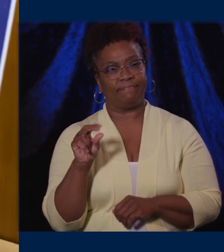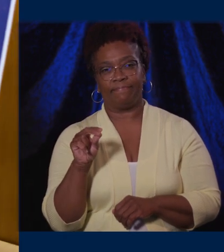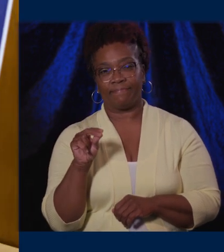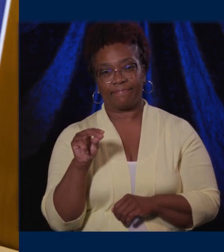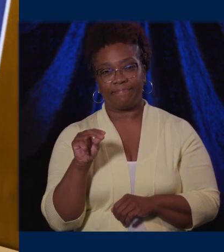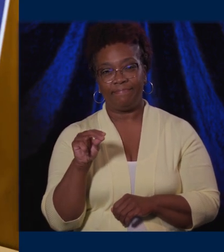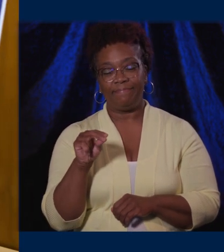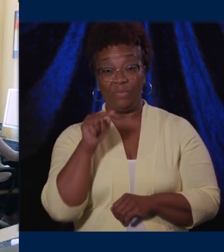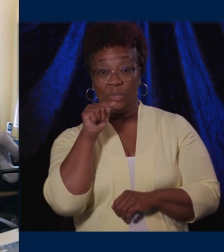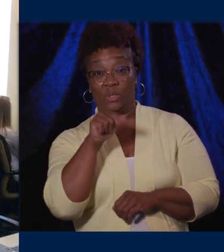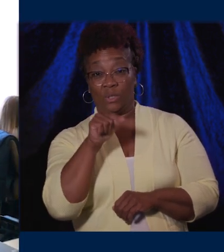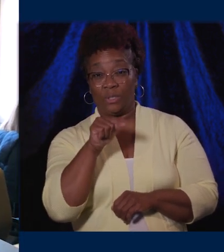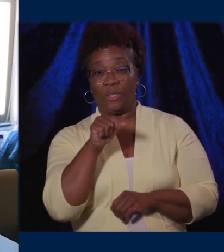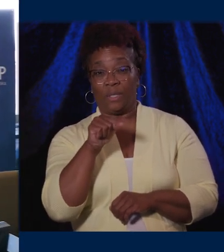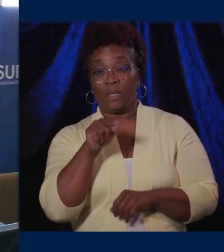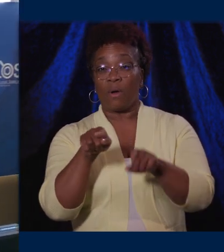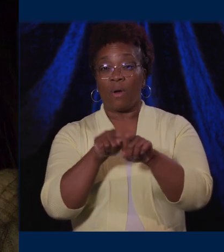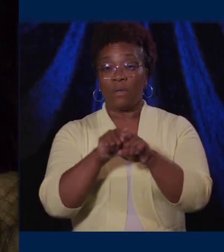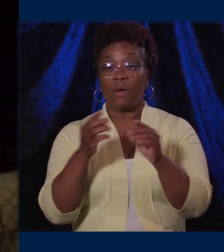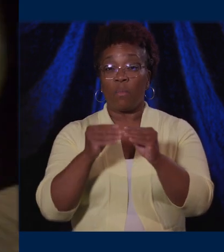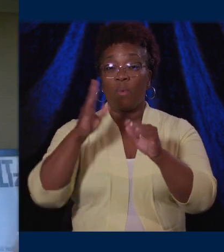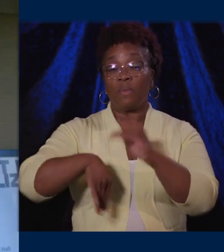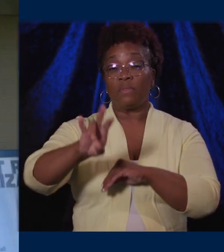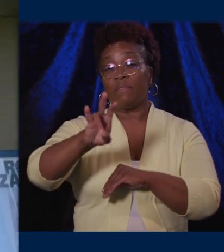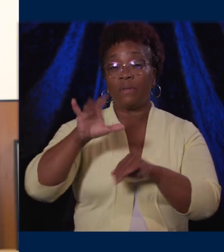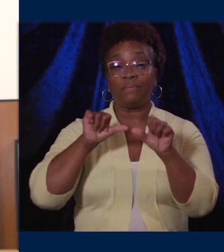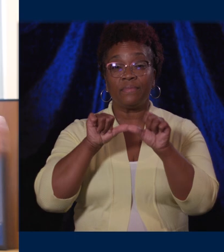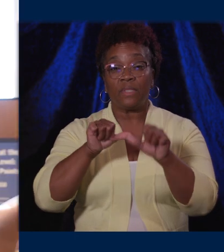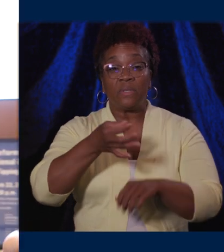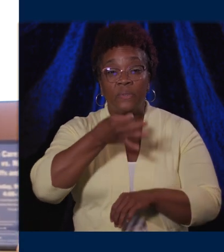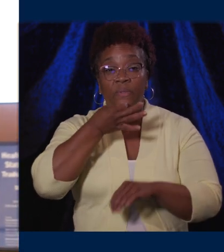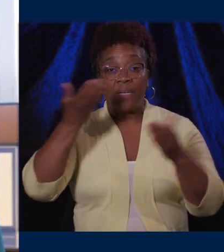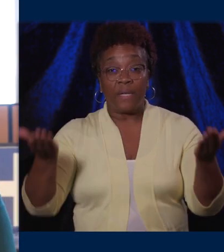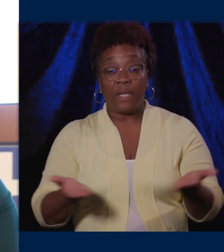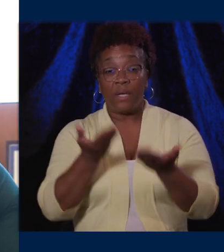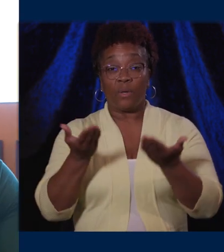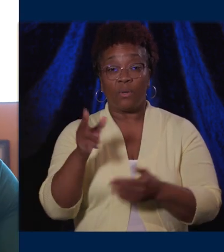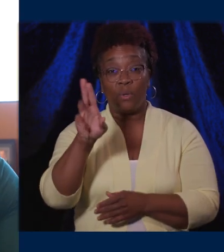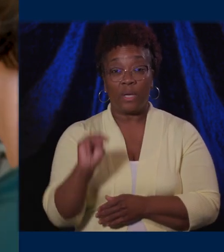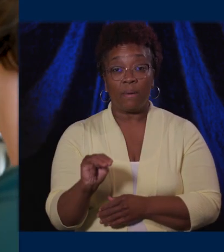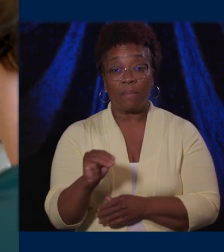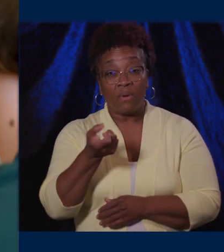As Sarah and more than 700 sustainability experts at U-M recognize, climate change